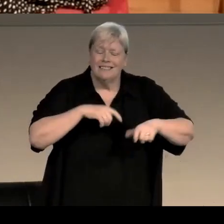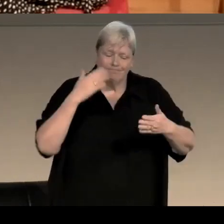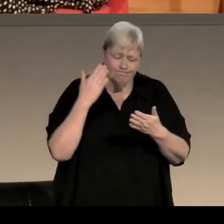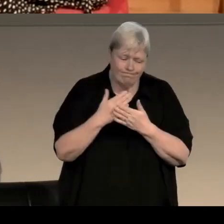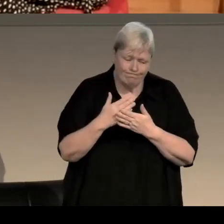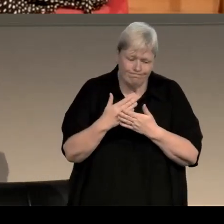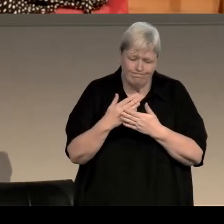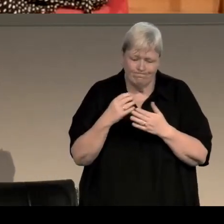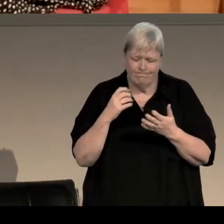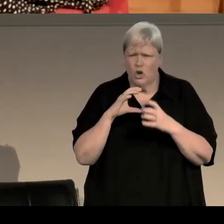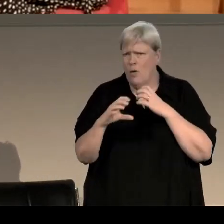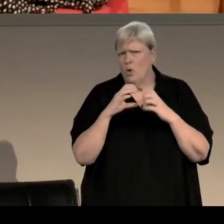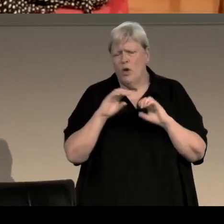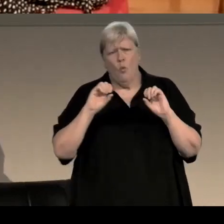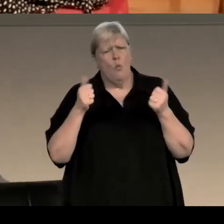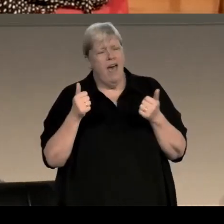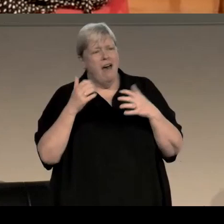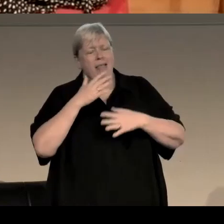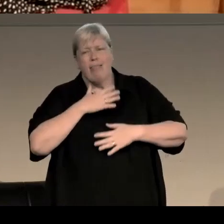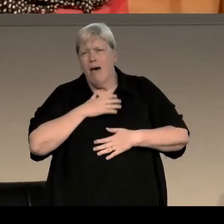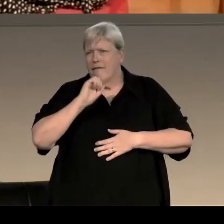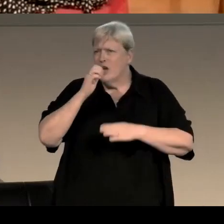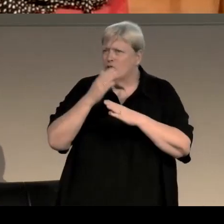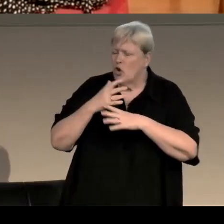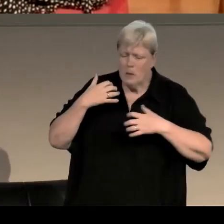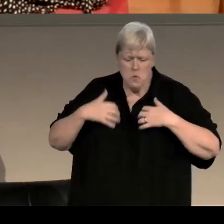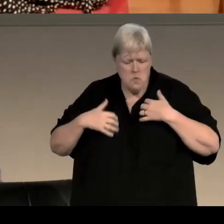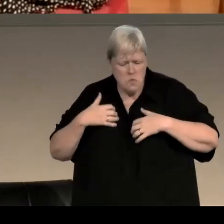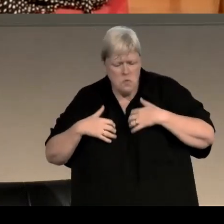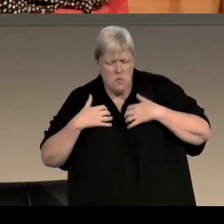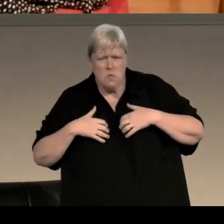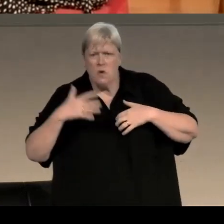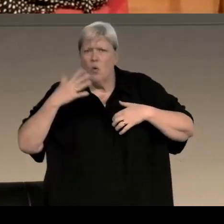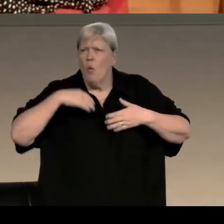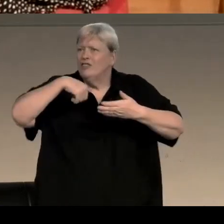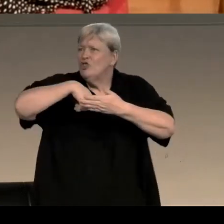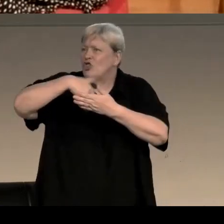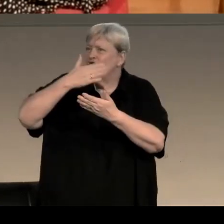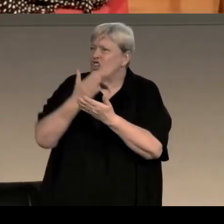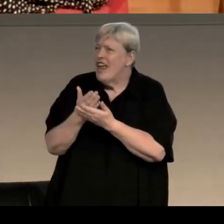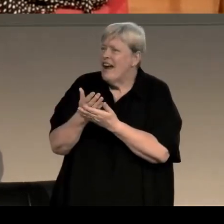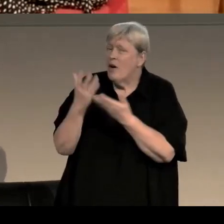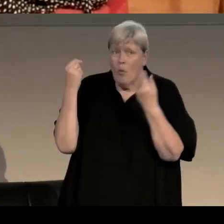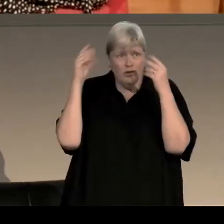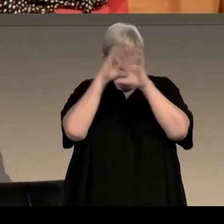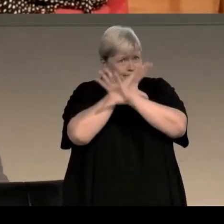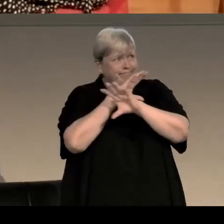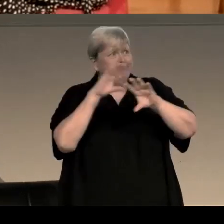they're very good communicators, they love what they do, they're excited by what they do and they want to share what they do, they want to talk to you about what they do,